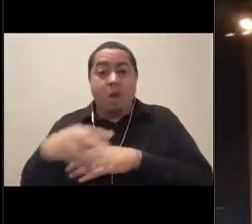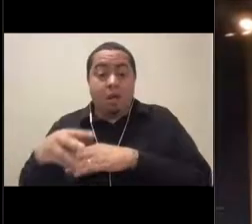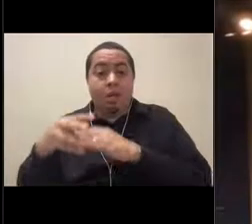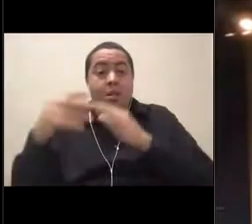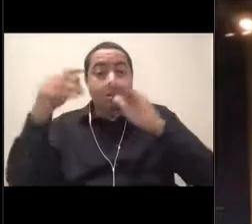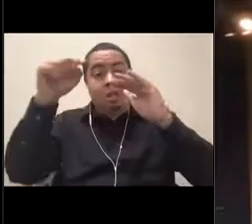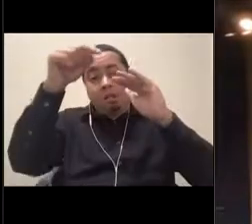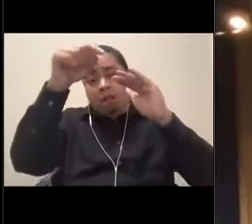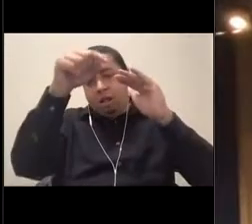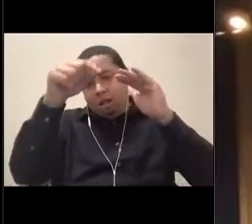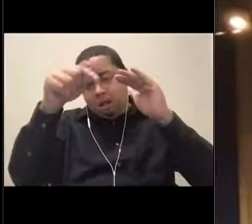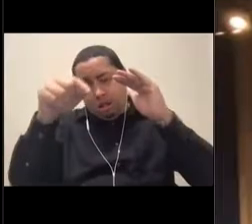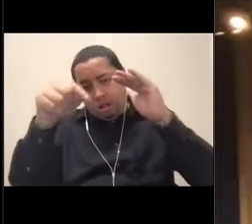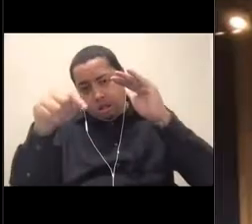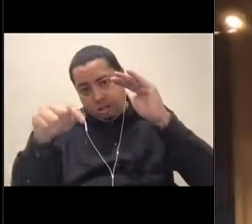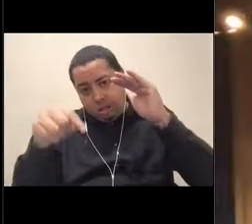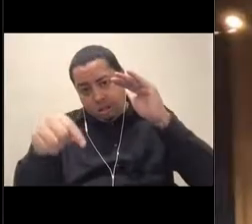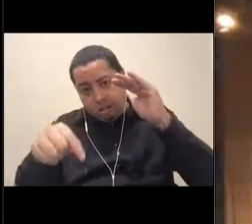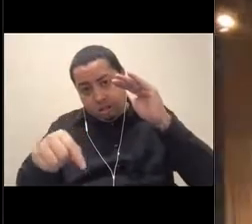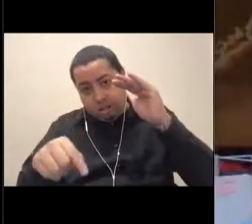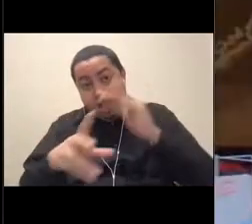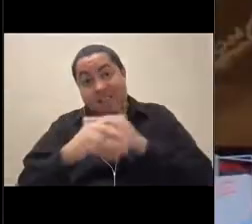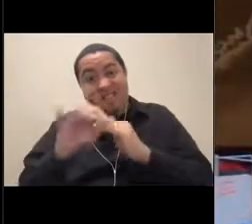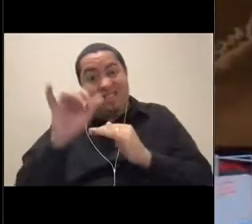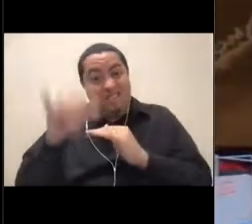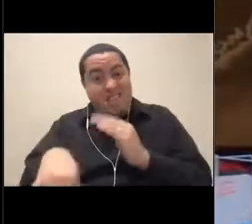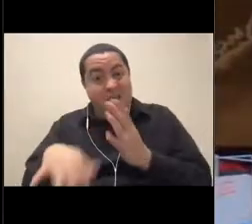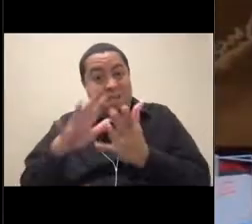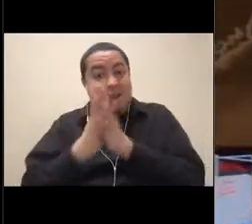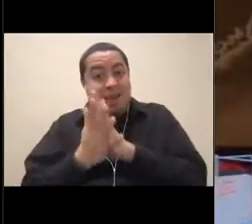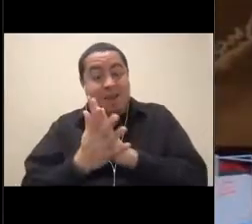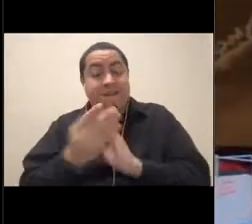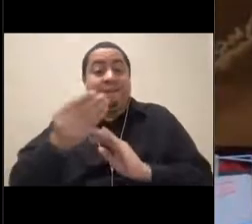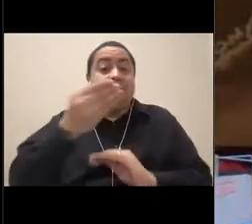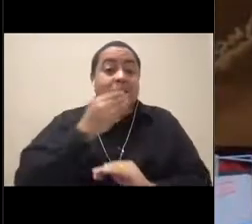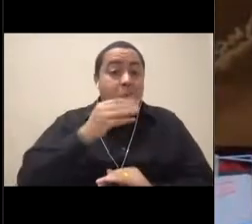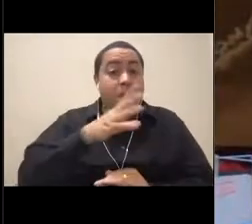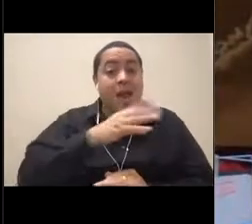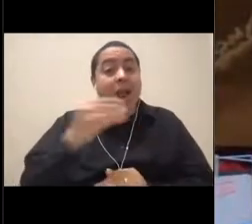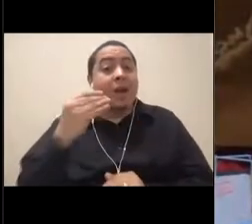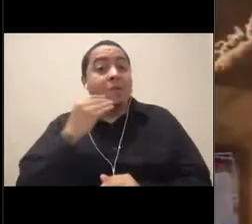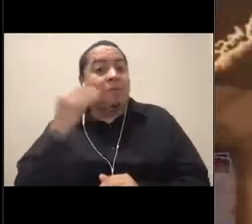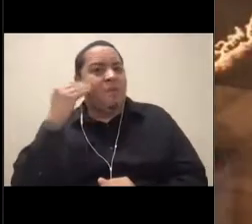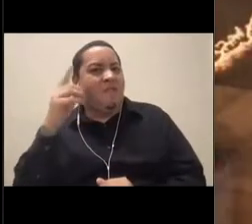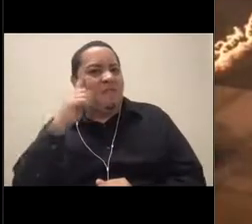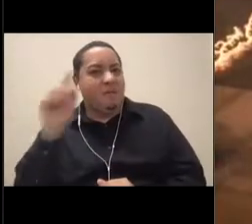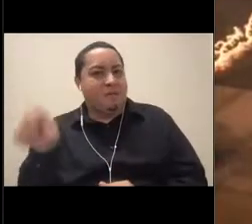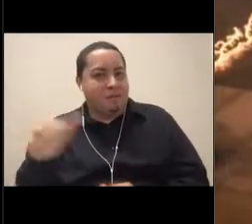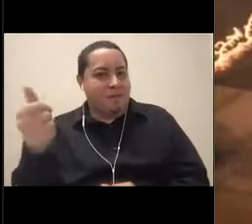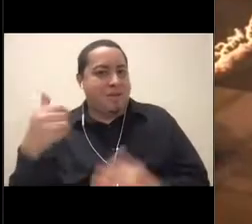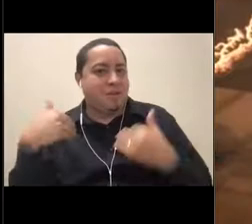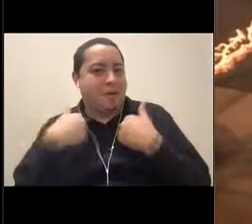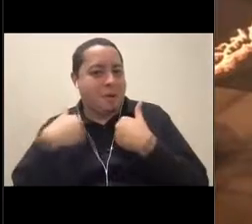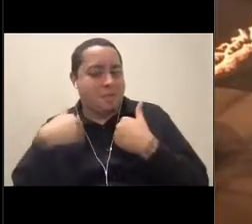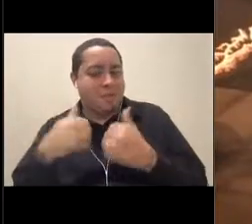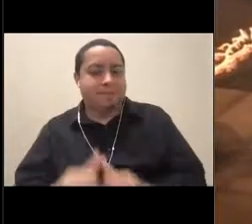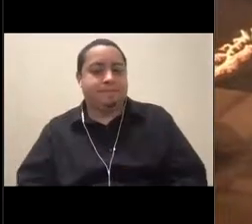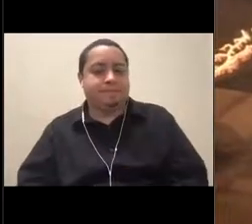and provides home and food for deep sea animals. At the center, we have some other artifacts